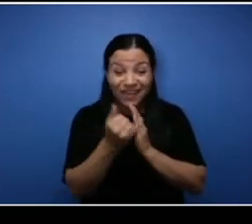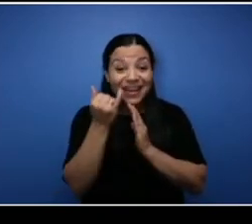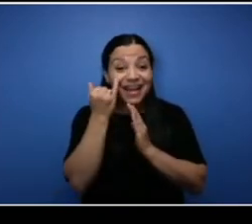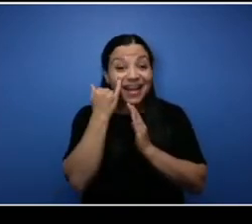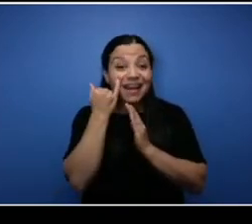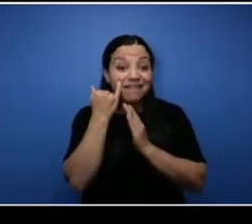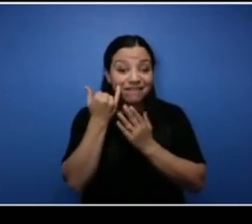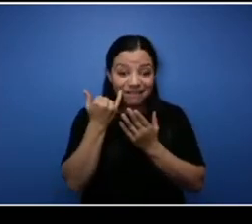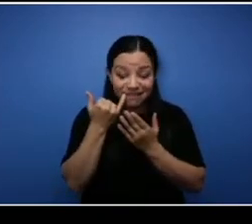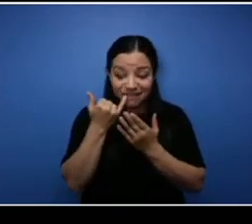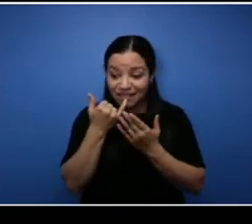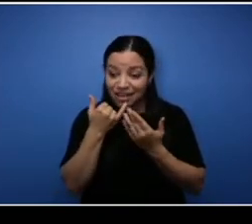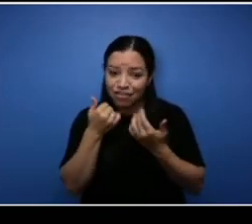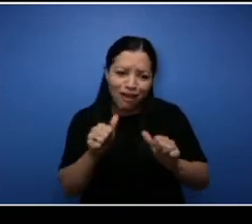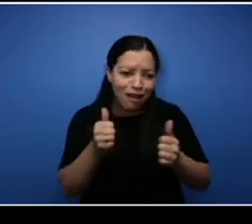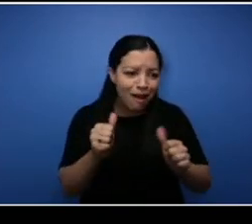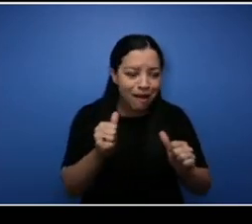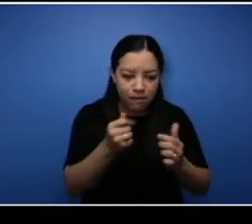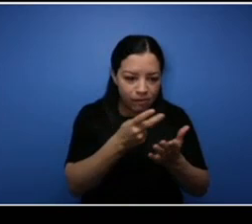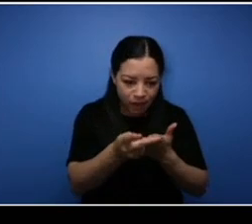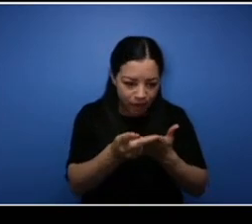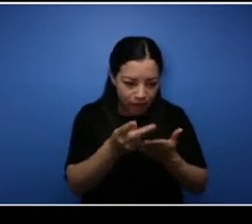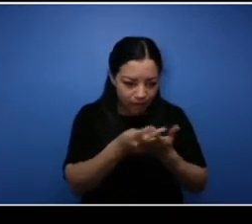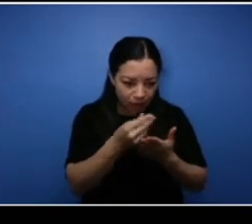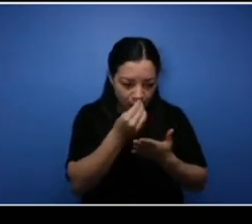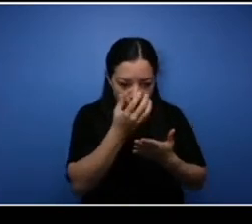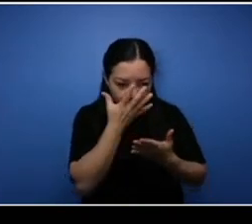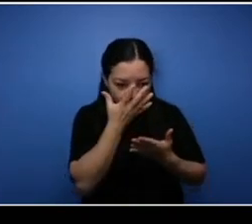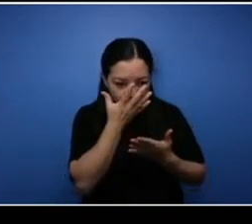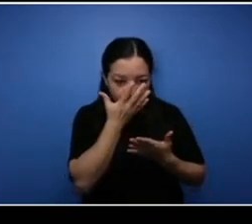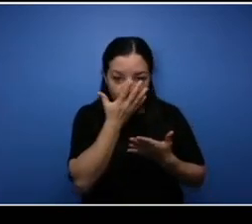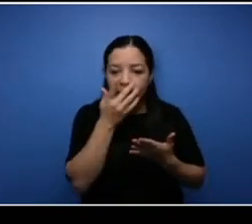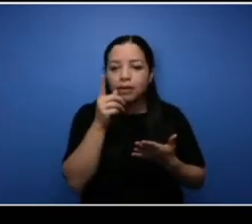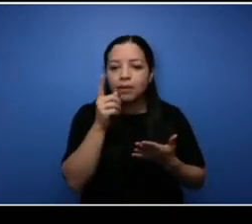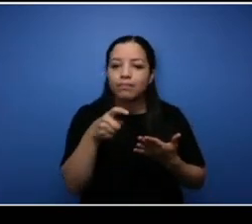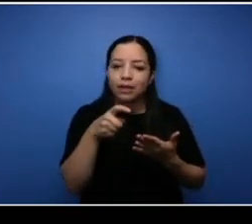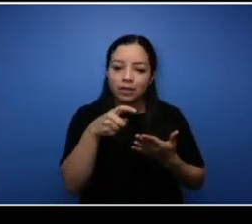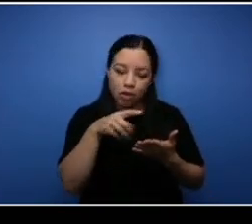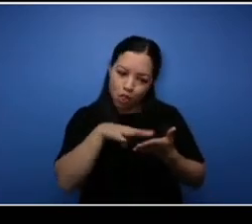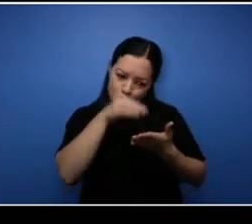of advice that you can have as an entrepreneur. because it's it's probably the most daunting